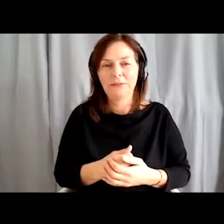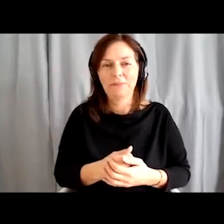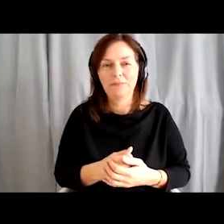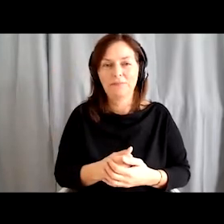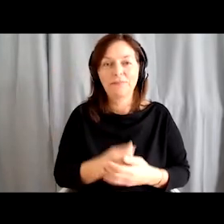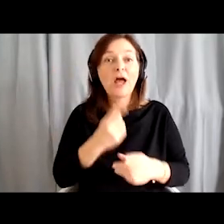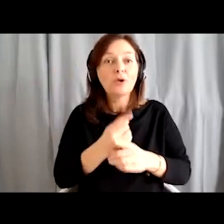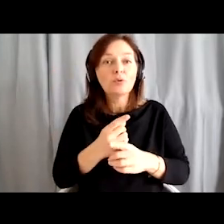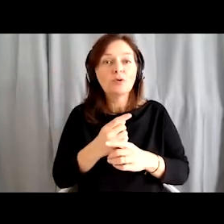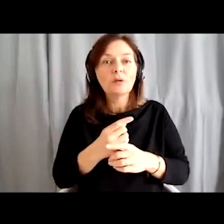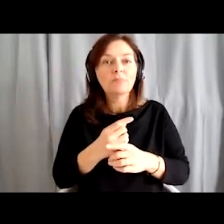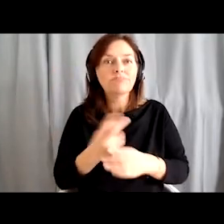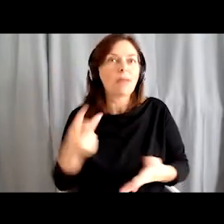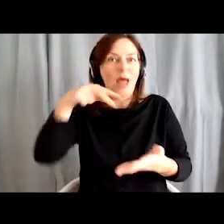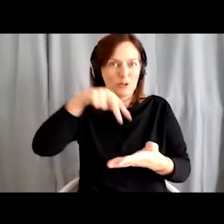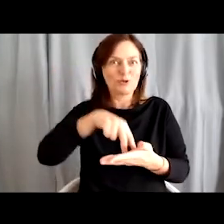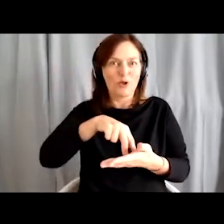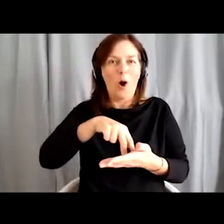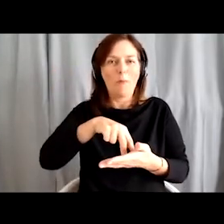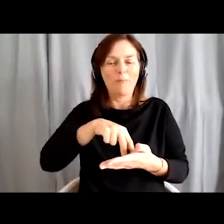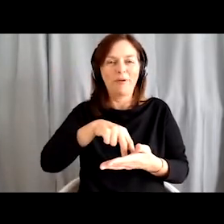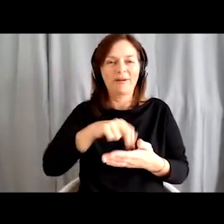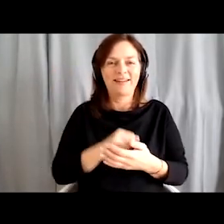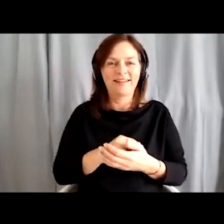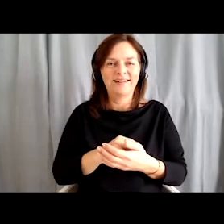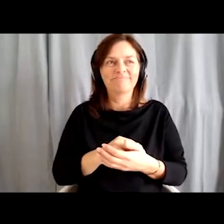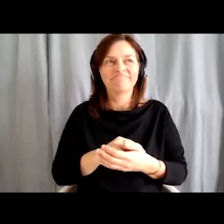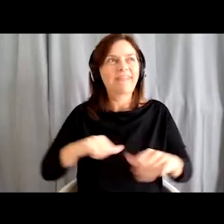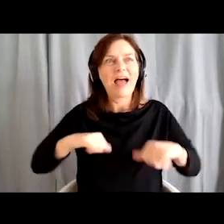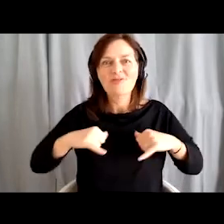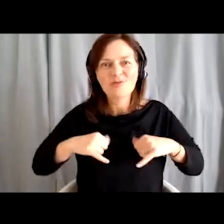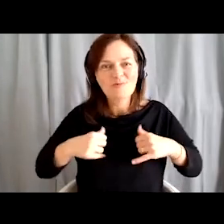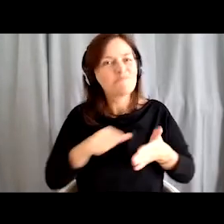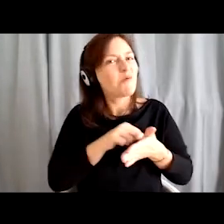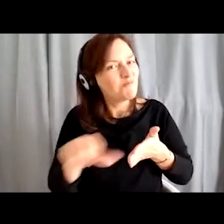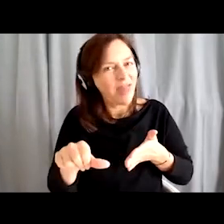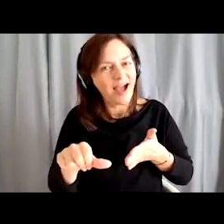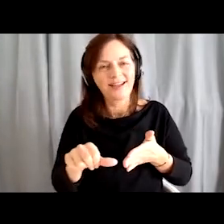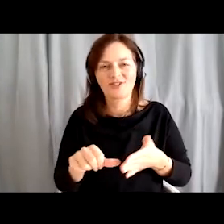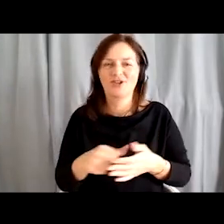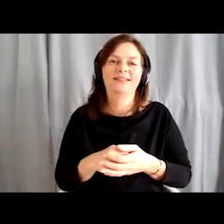Even the performance itself – it seems to me that the effort is rewarded by performing well at the performance.